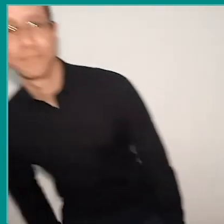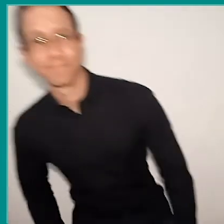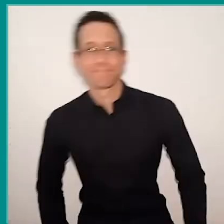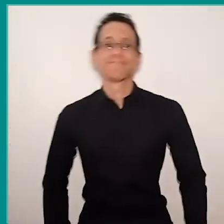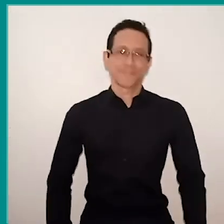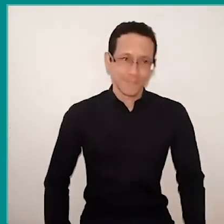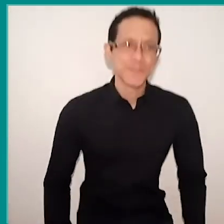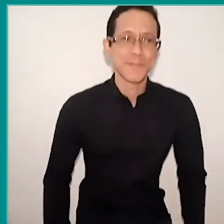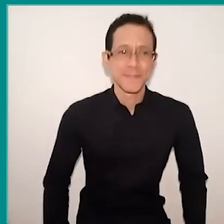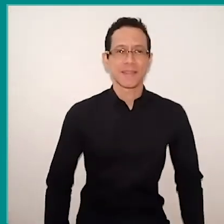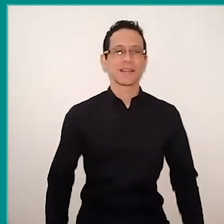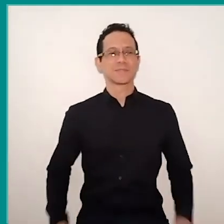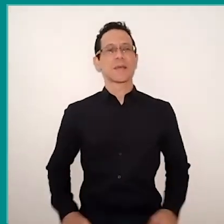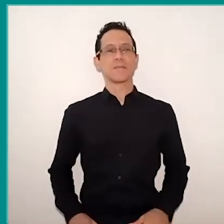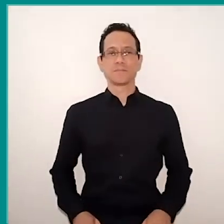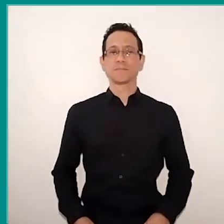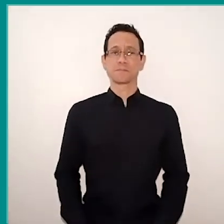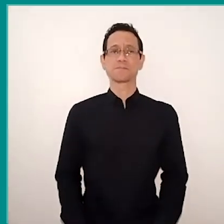teach them to select the information,